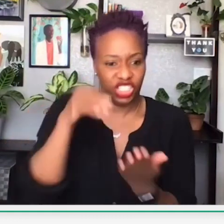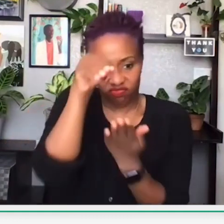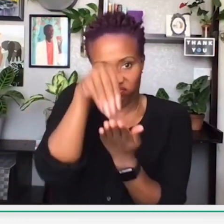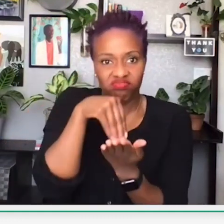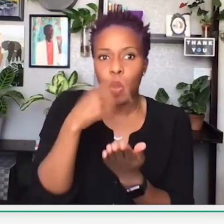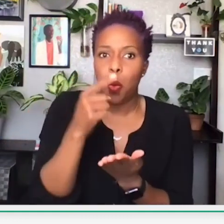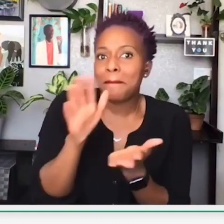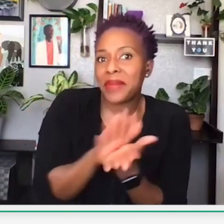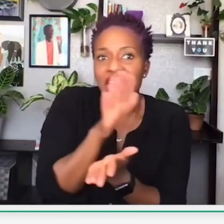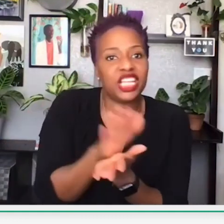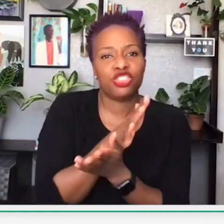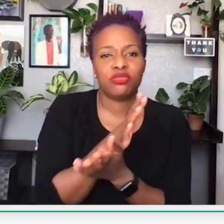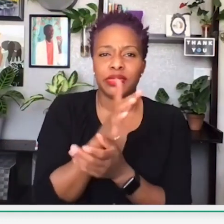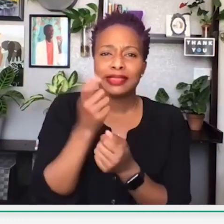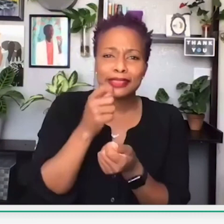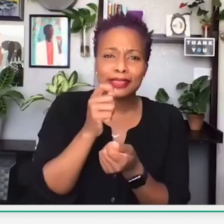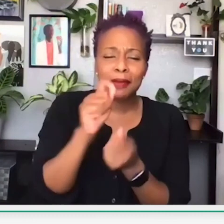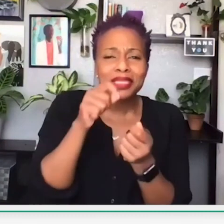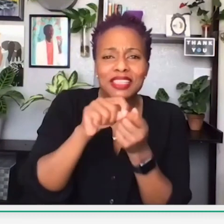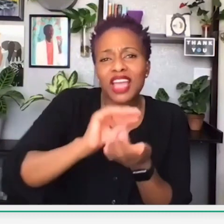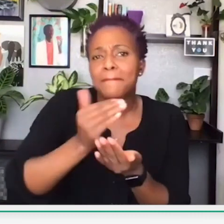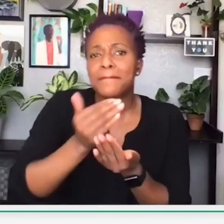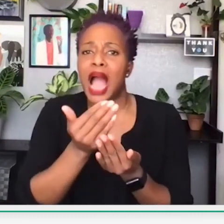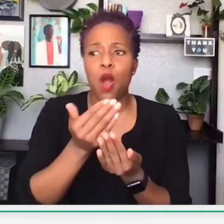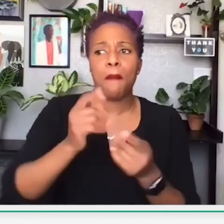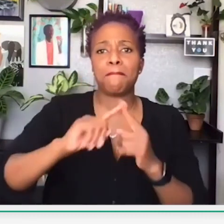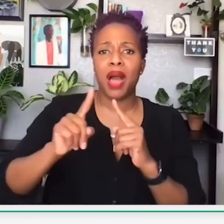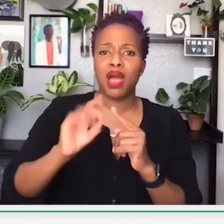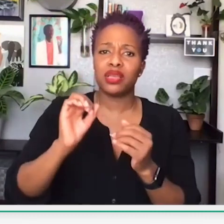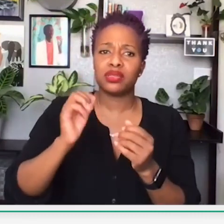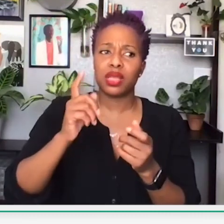So it's just a simple application that you fill out. It's one page.